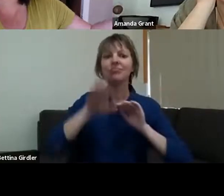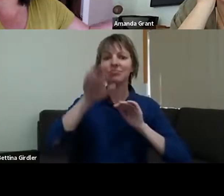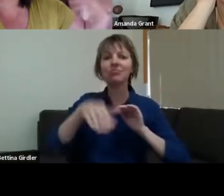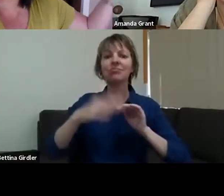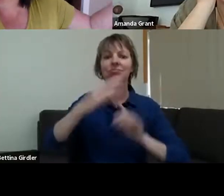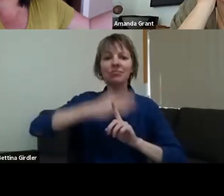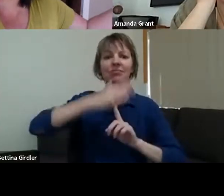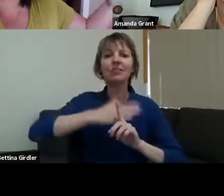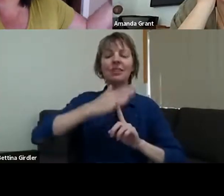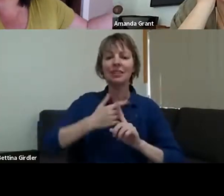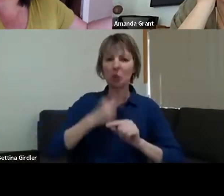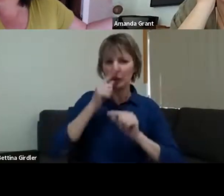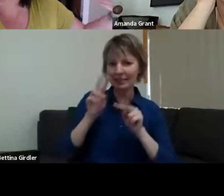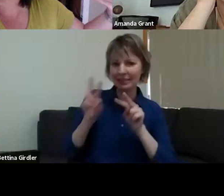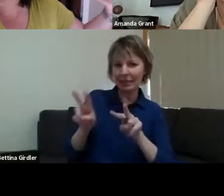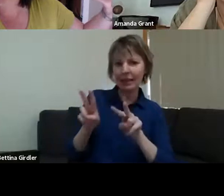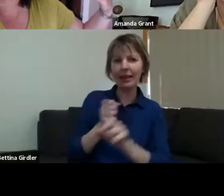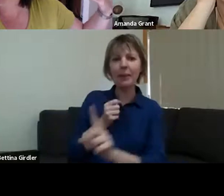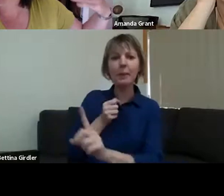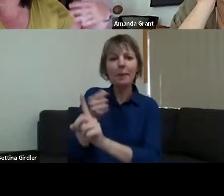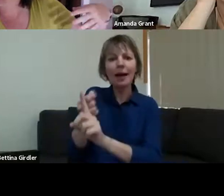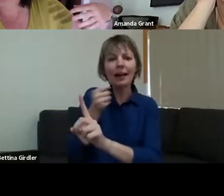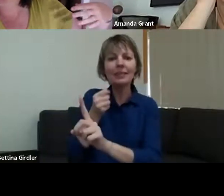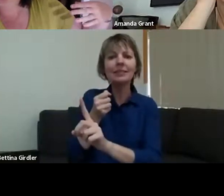it's - you know, the impacts of the change in the environment that was